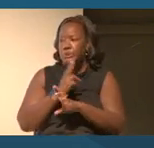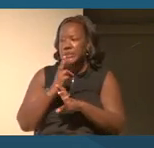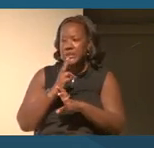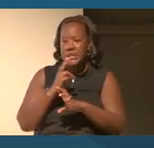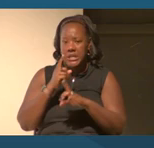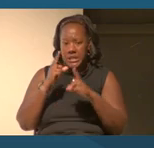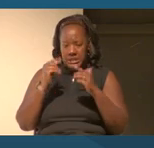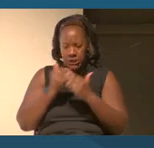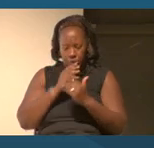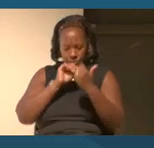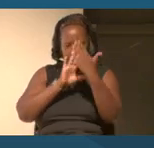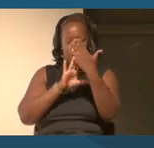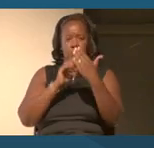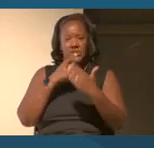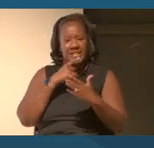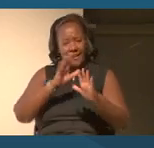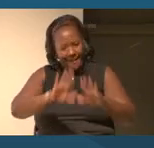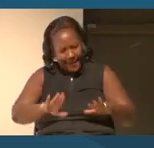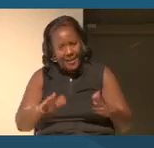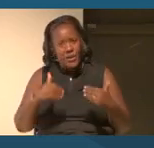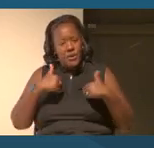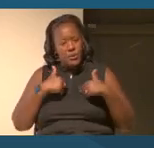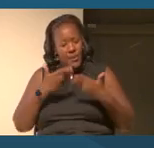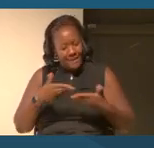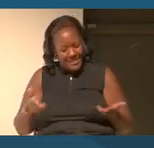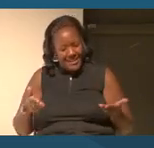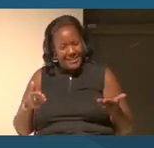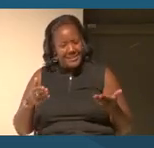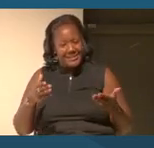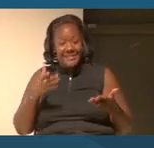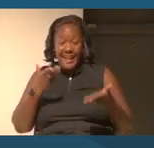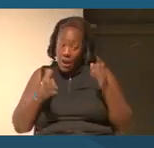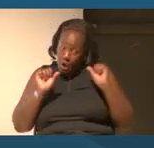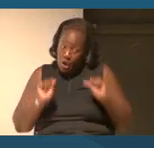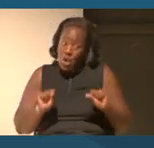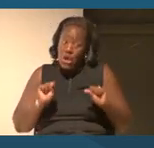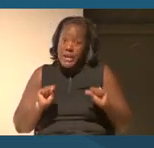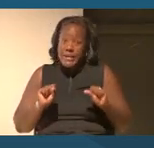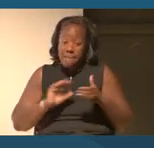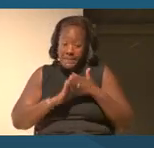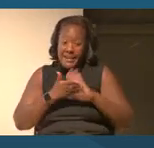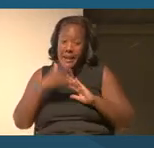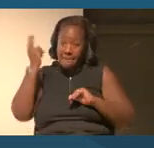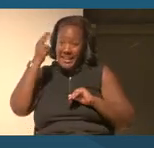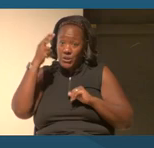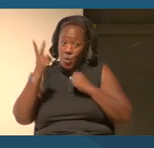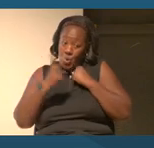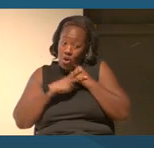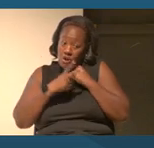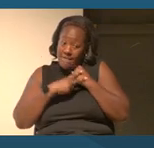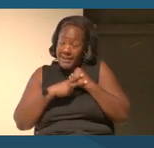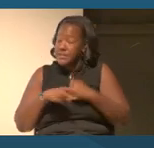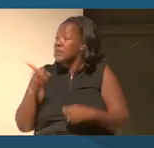have things within your possession that could be historical artifacts. Yeah, well, you're absolutely right, alright.